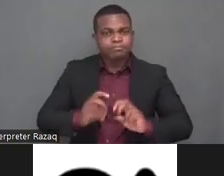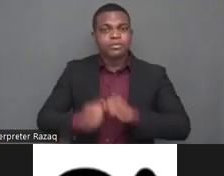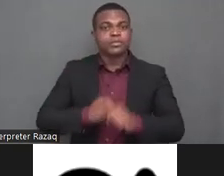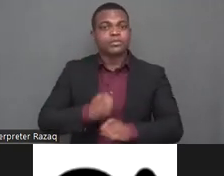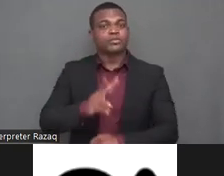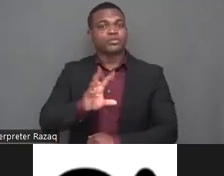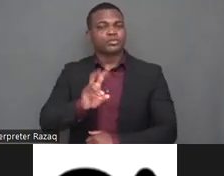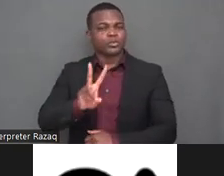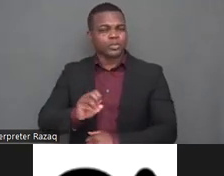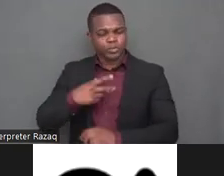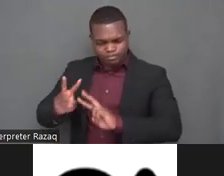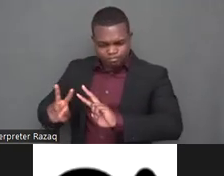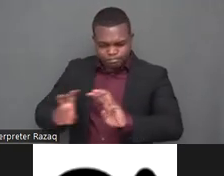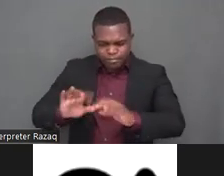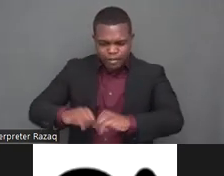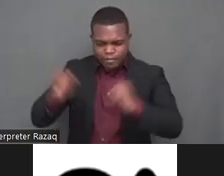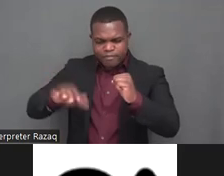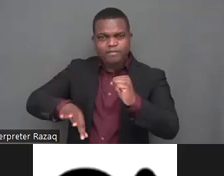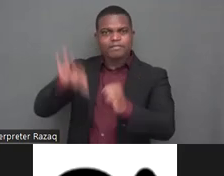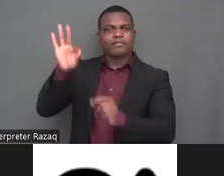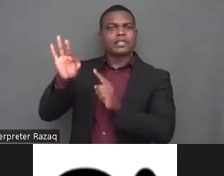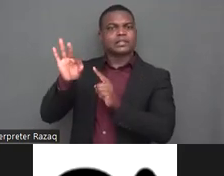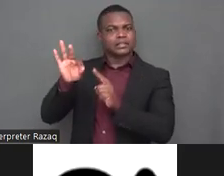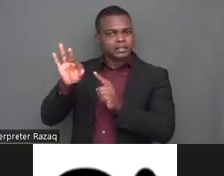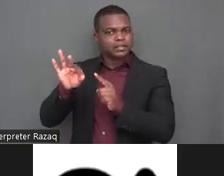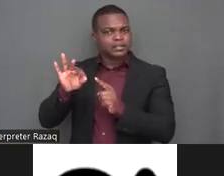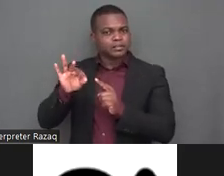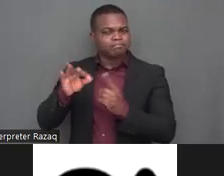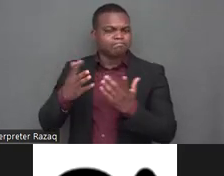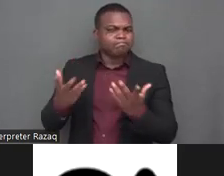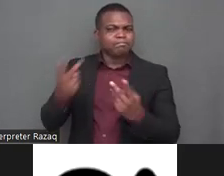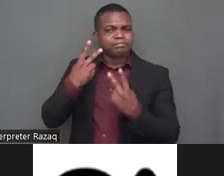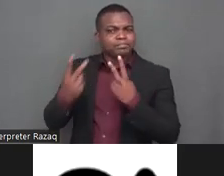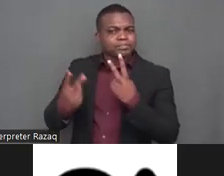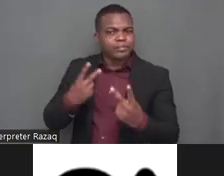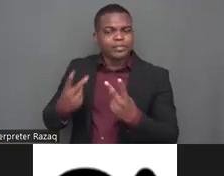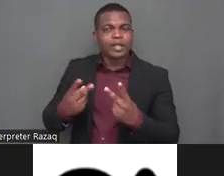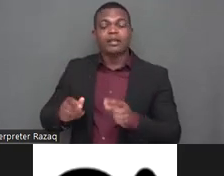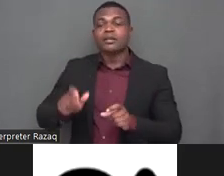most persons with disabilities still do not understand how to keep their reproductive organs